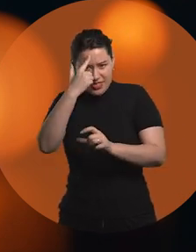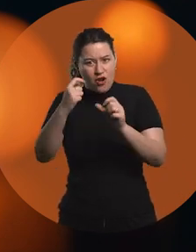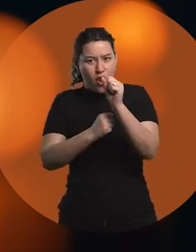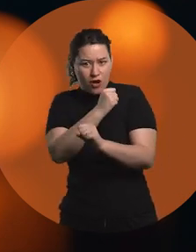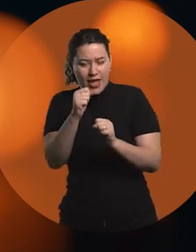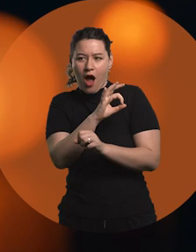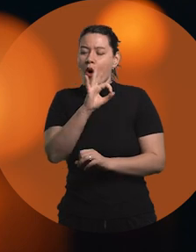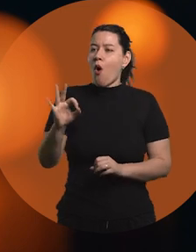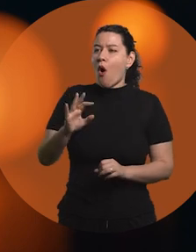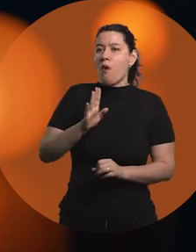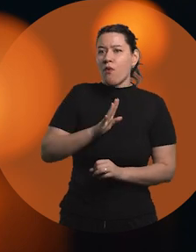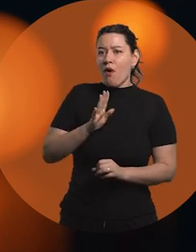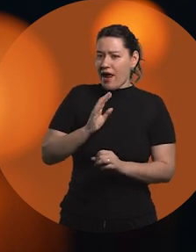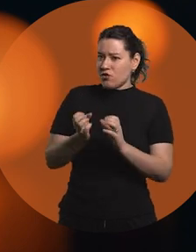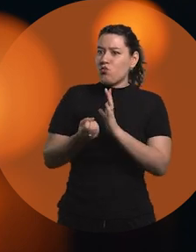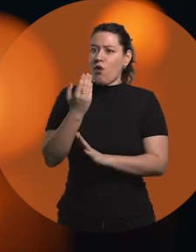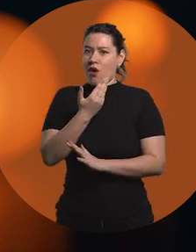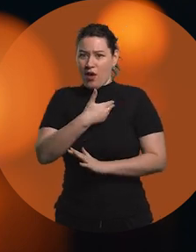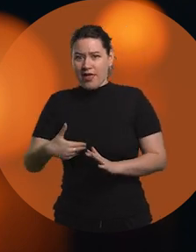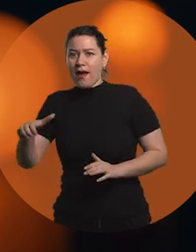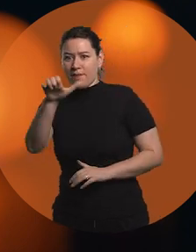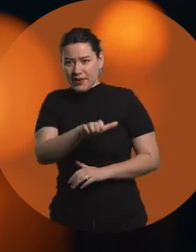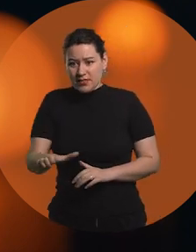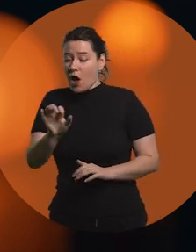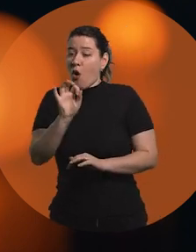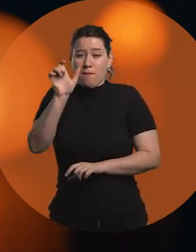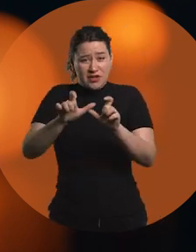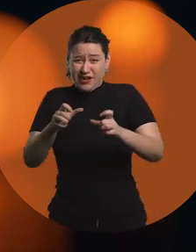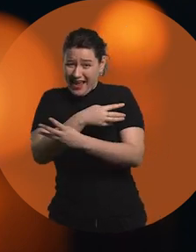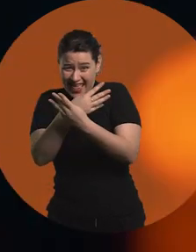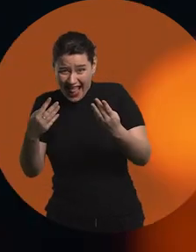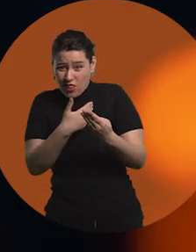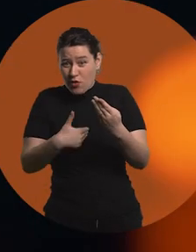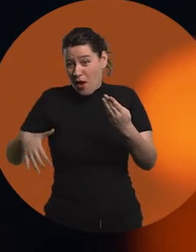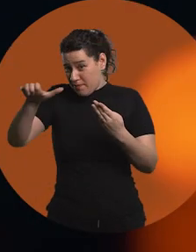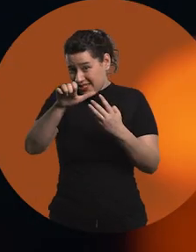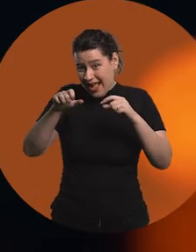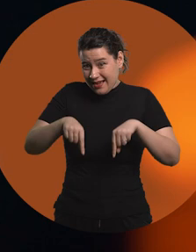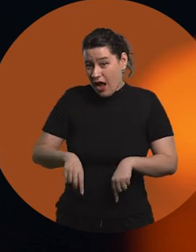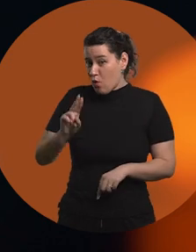Women in technology or women entrepreneurs in Uruguay.